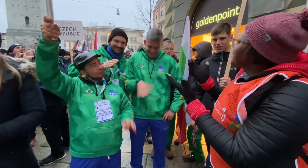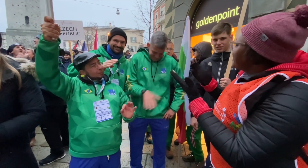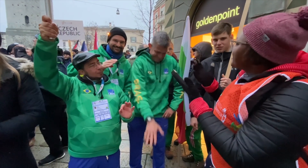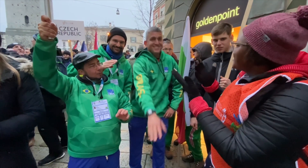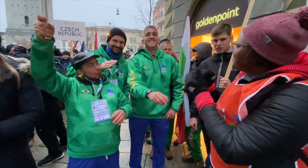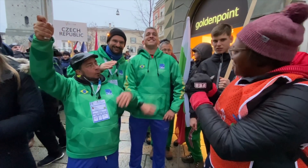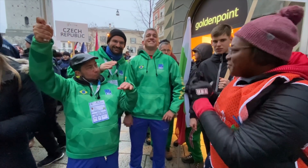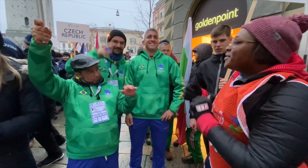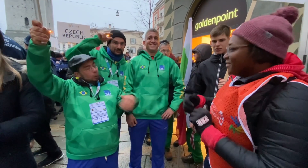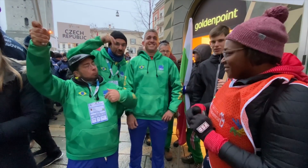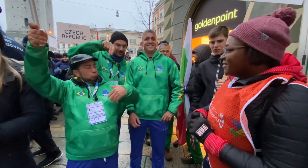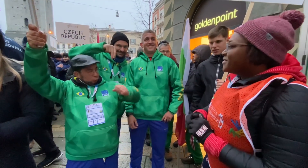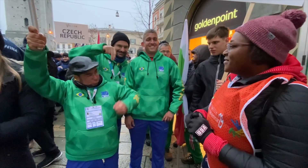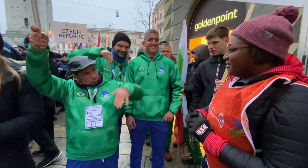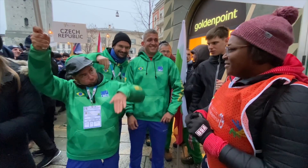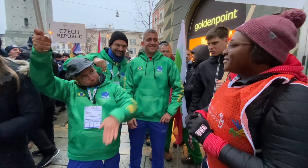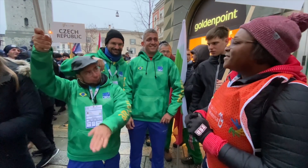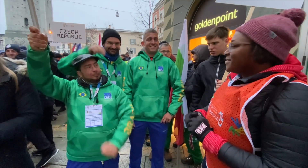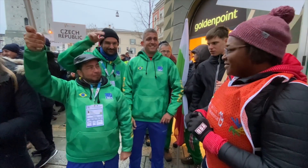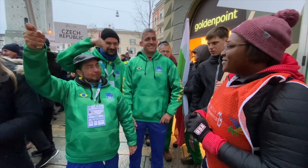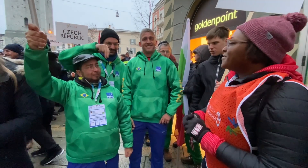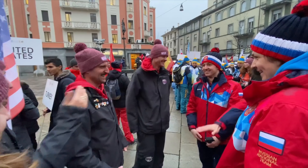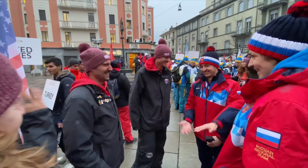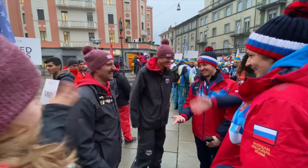Which sport? Chess. Alpine skiing.